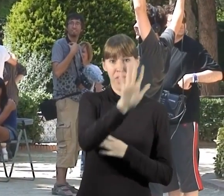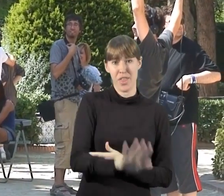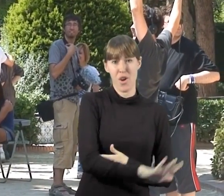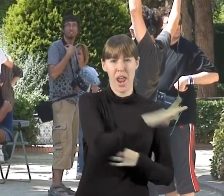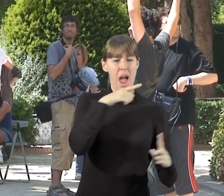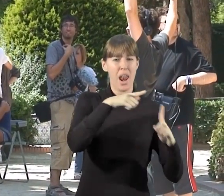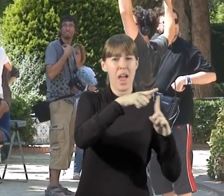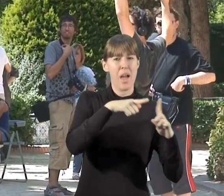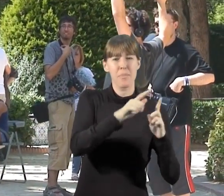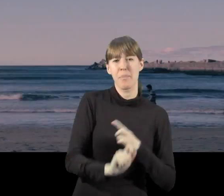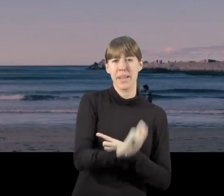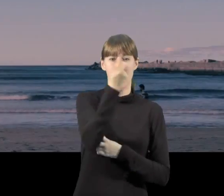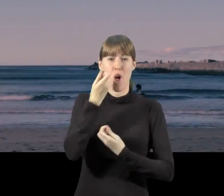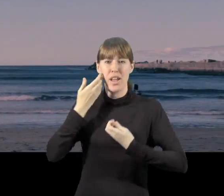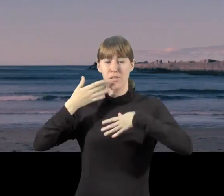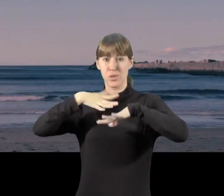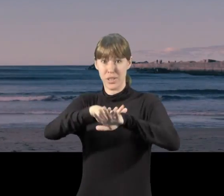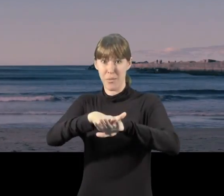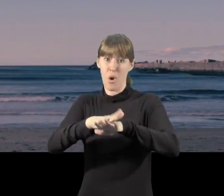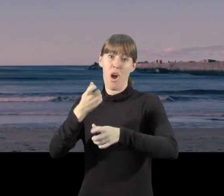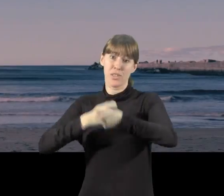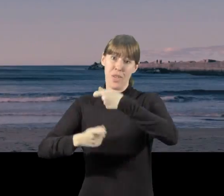an associative nature, which is nonprofit.